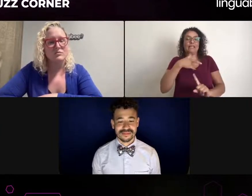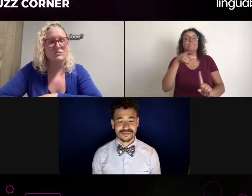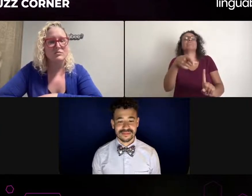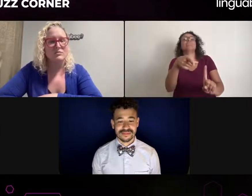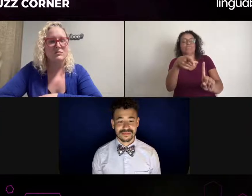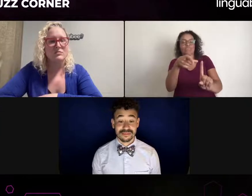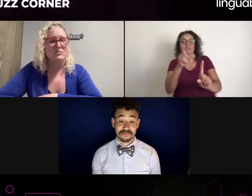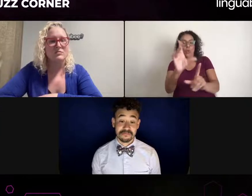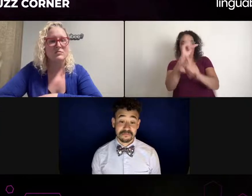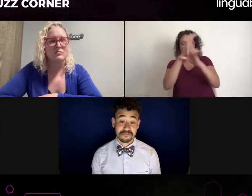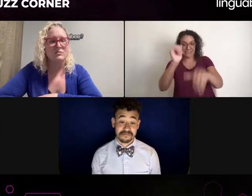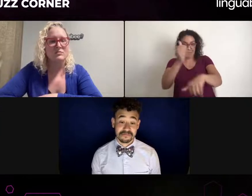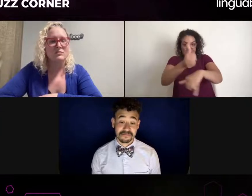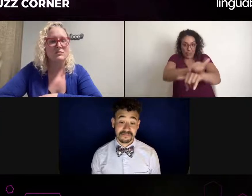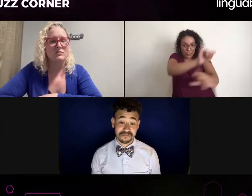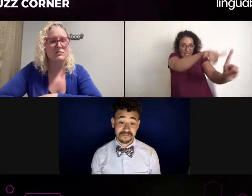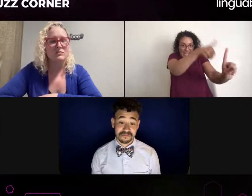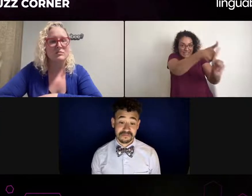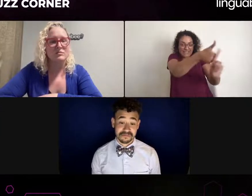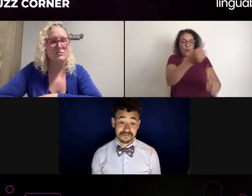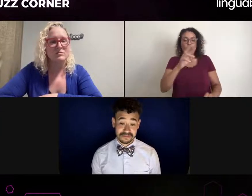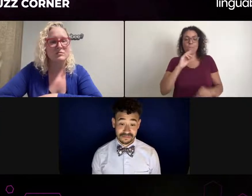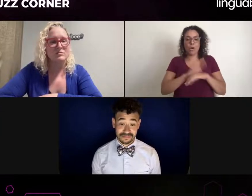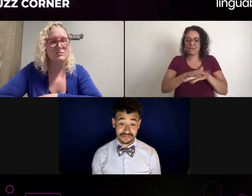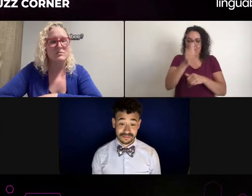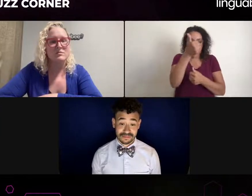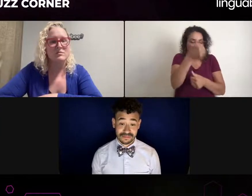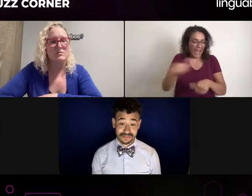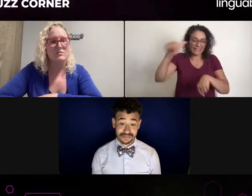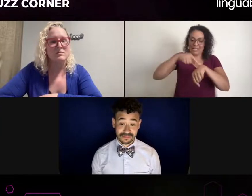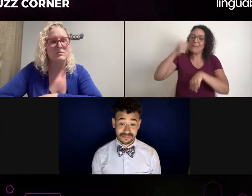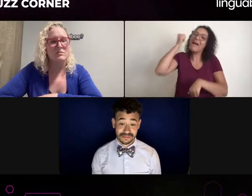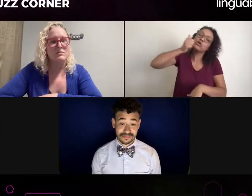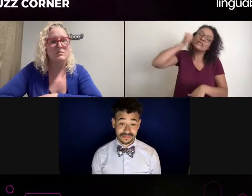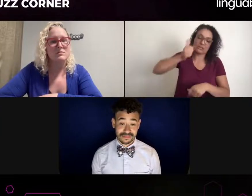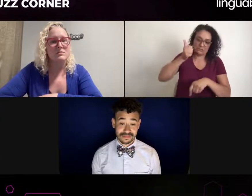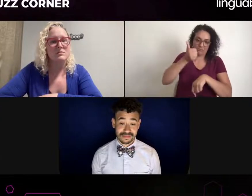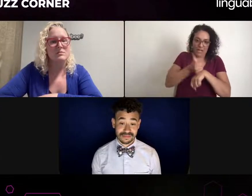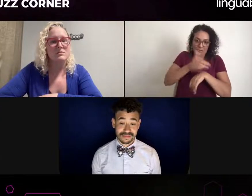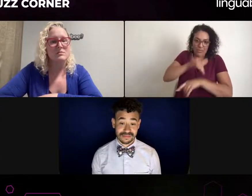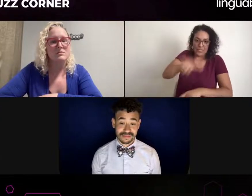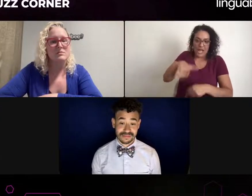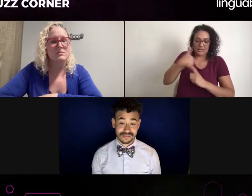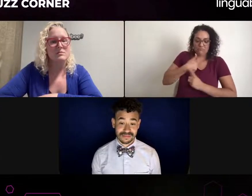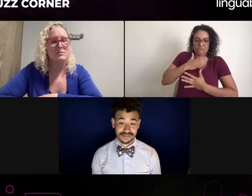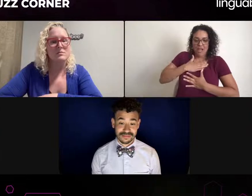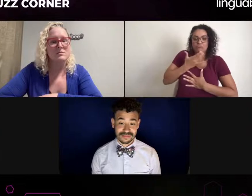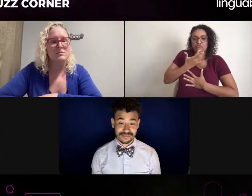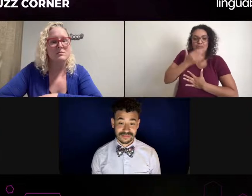And they can't even say, "Yeah, you know what I'm talking about?" If their life depended on it,